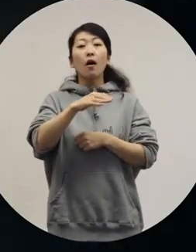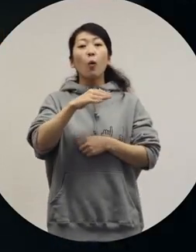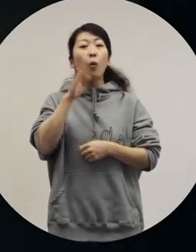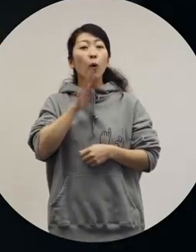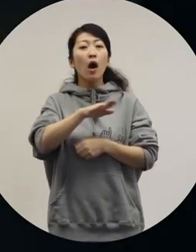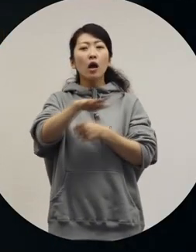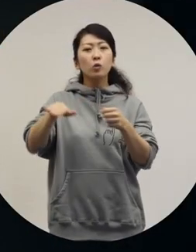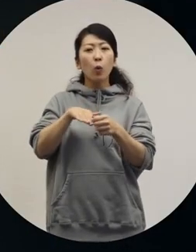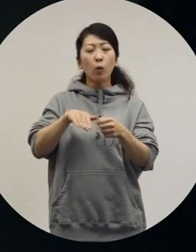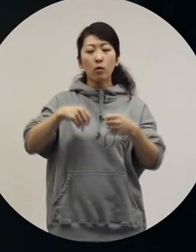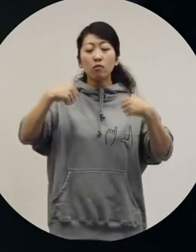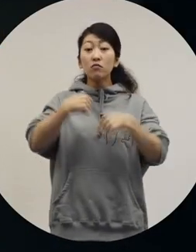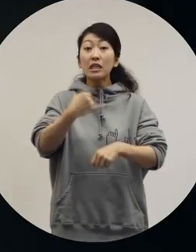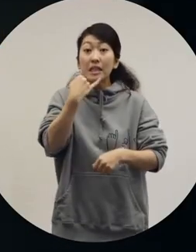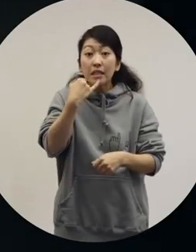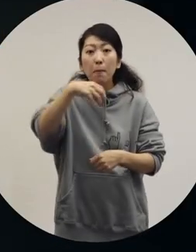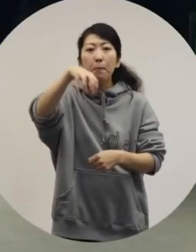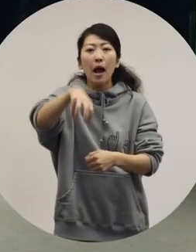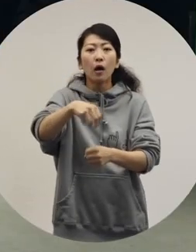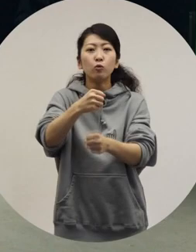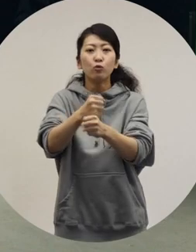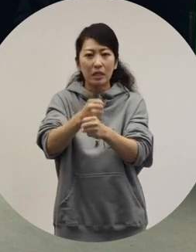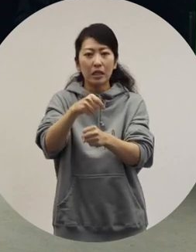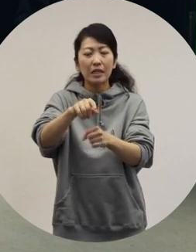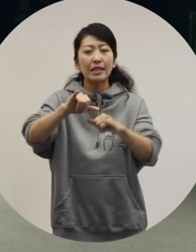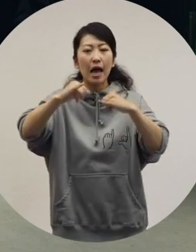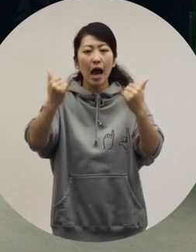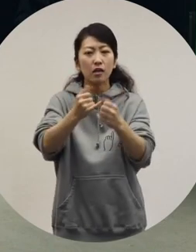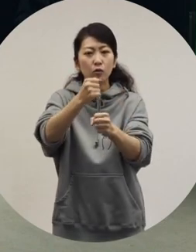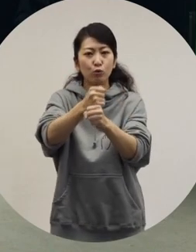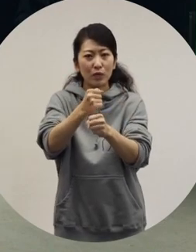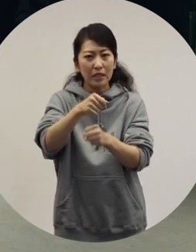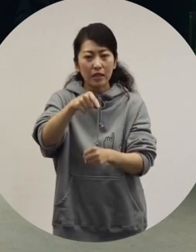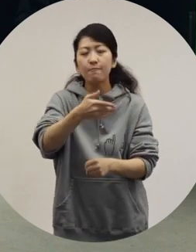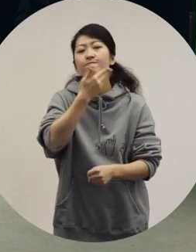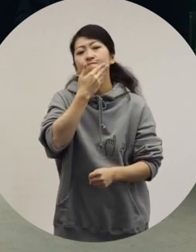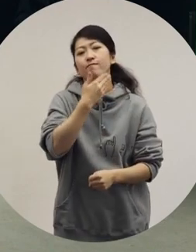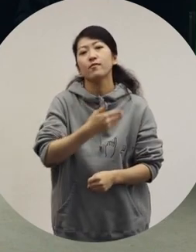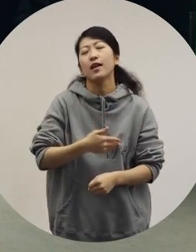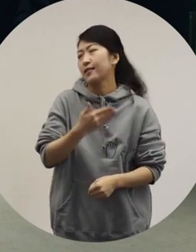a society where people feel comfortable wearing what they like. [Ochiai] It's important. -[Shin] Yes, it is.